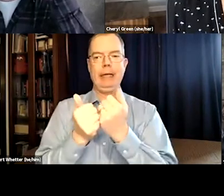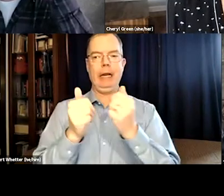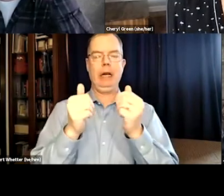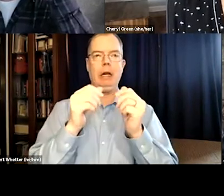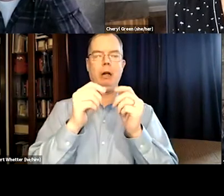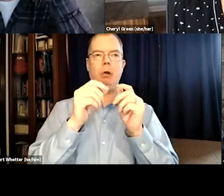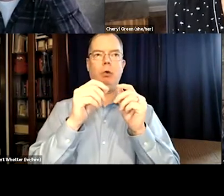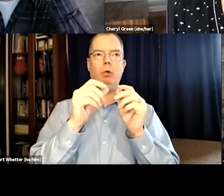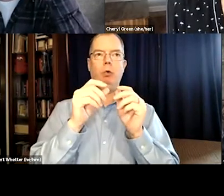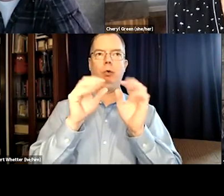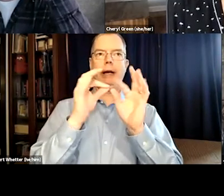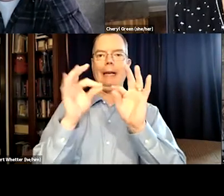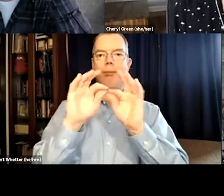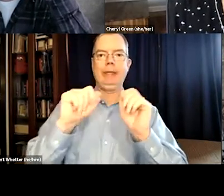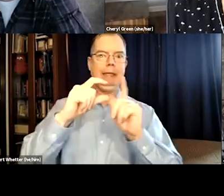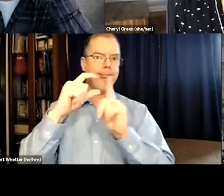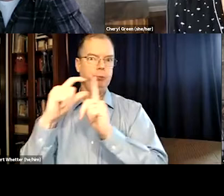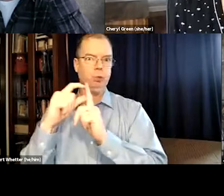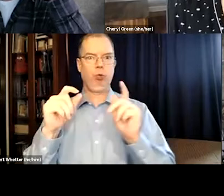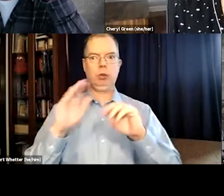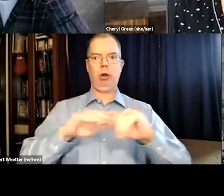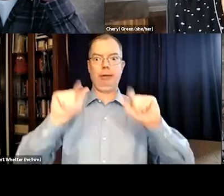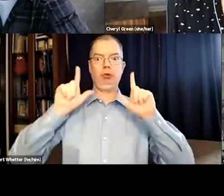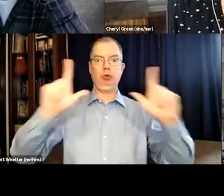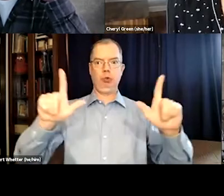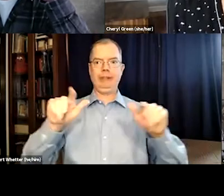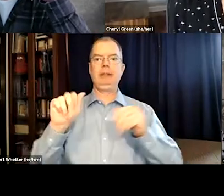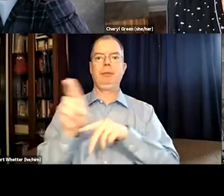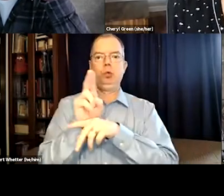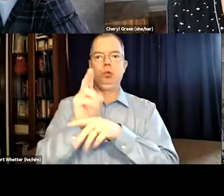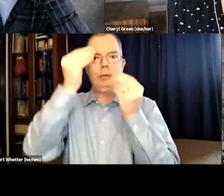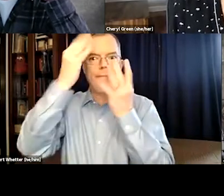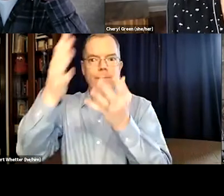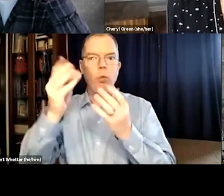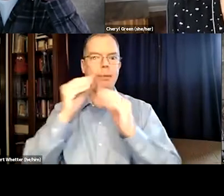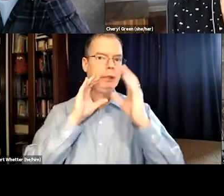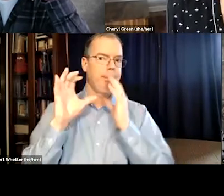think more creatively on how we can caption certain words on screen